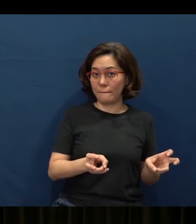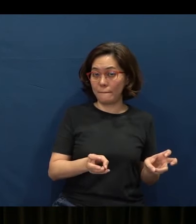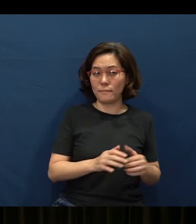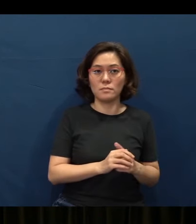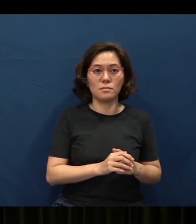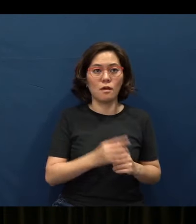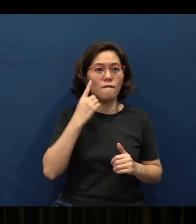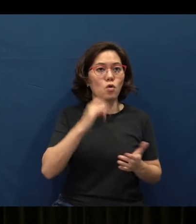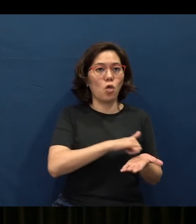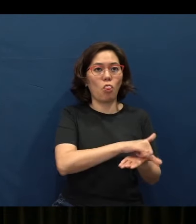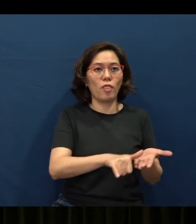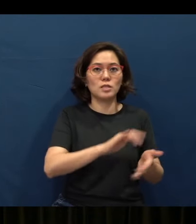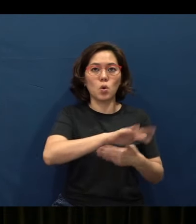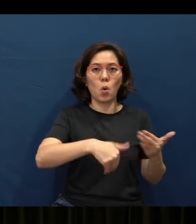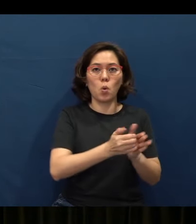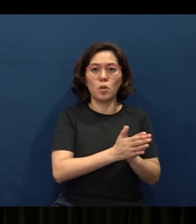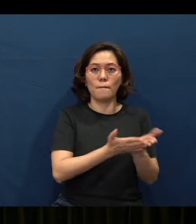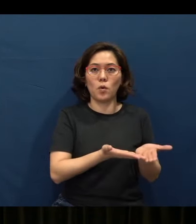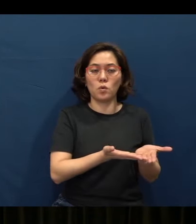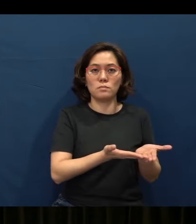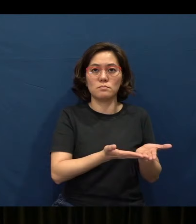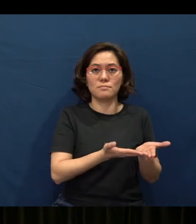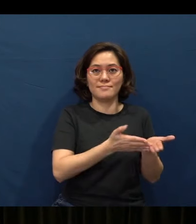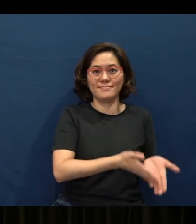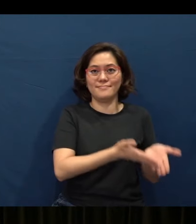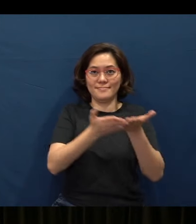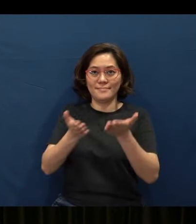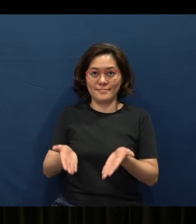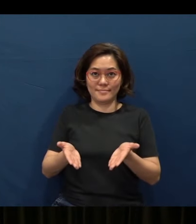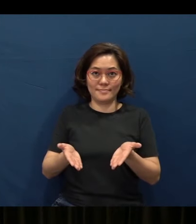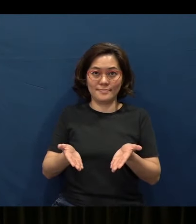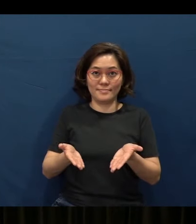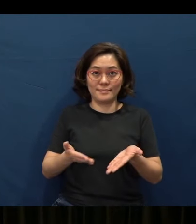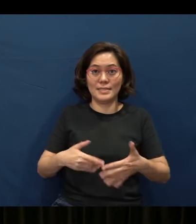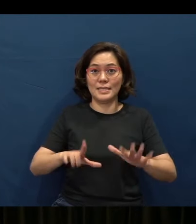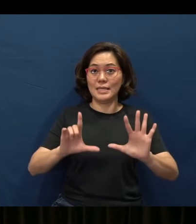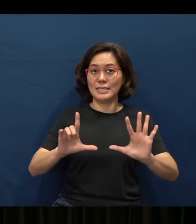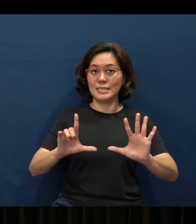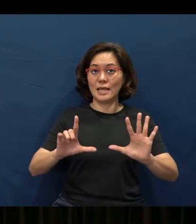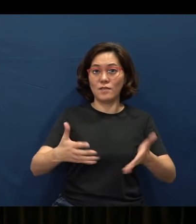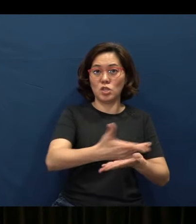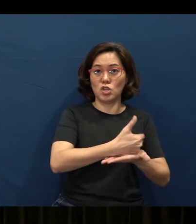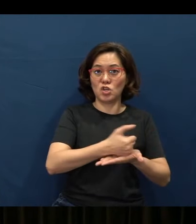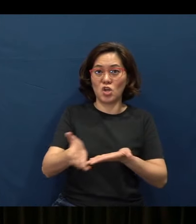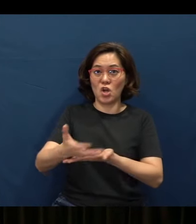of this whole book altogether. And after that, we see, it follows, we have seven collections, okay.